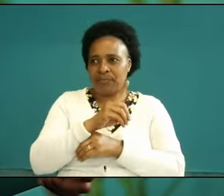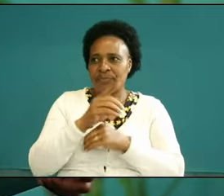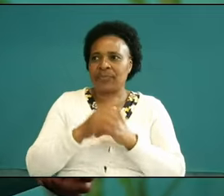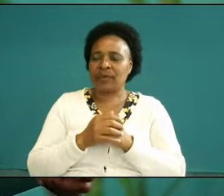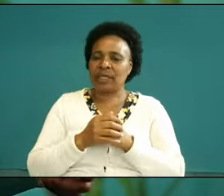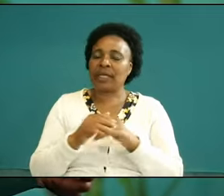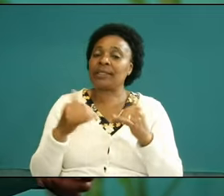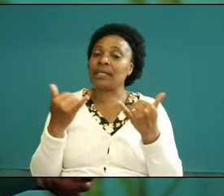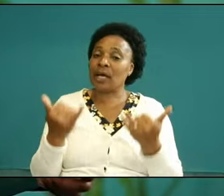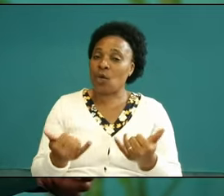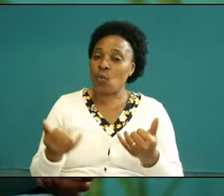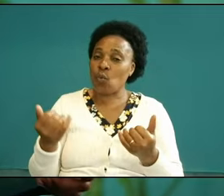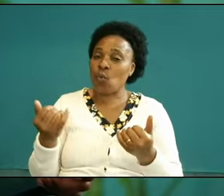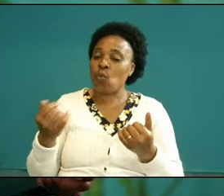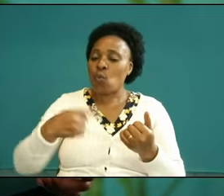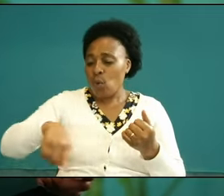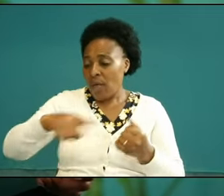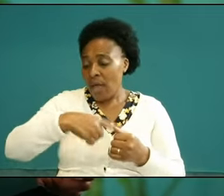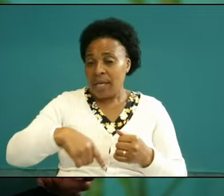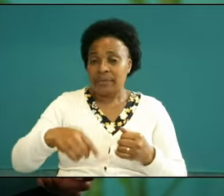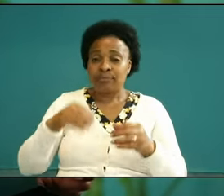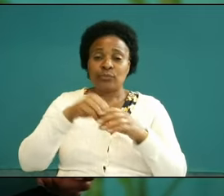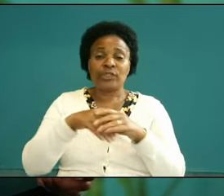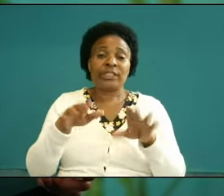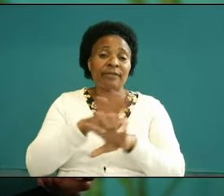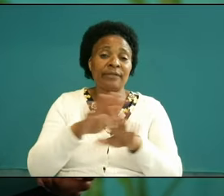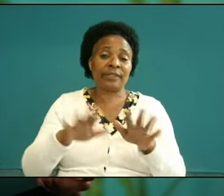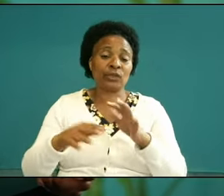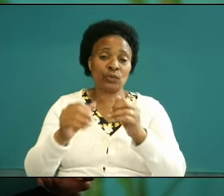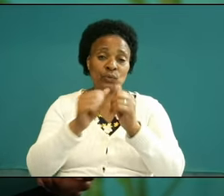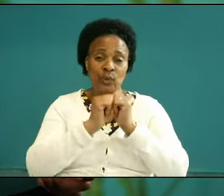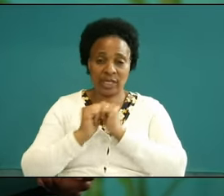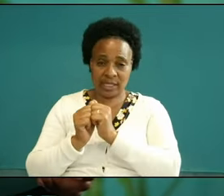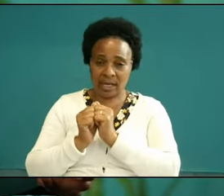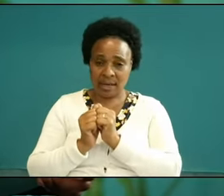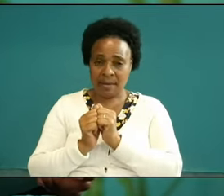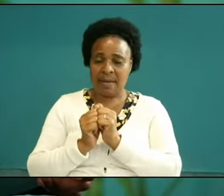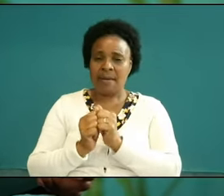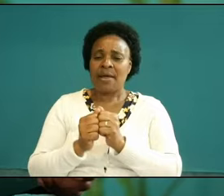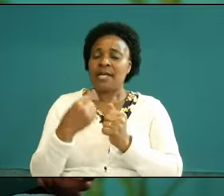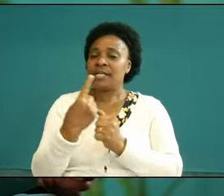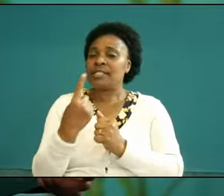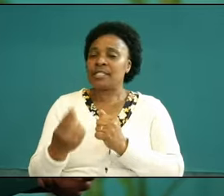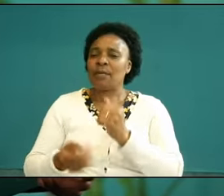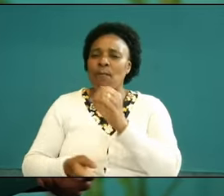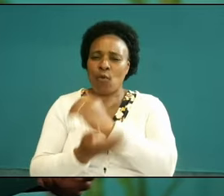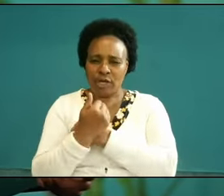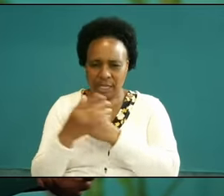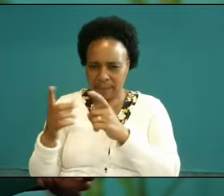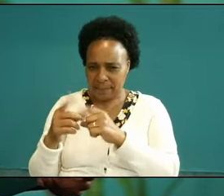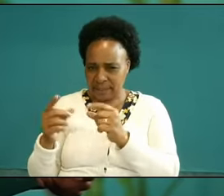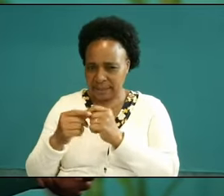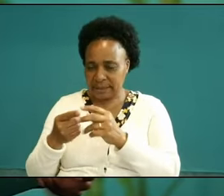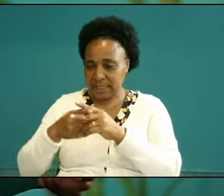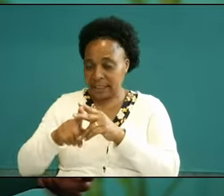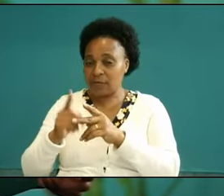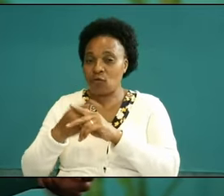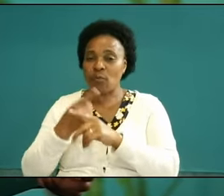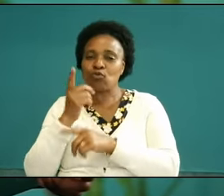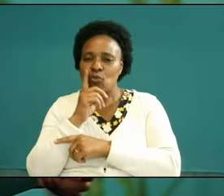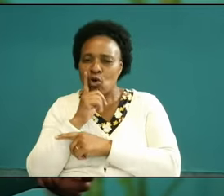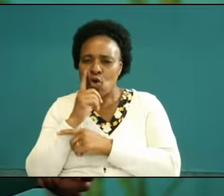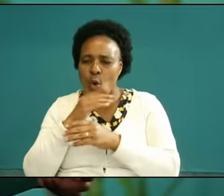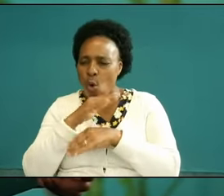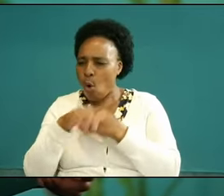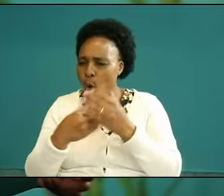to put together every morning message starting from tomorrow all the way to 7 months as I'm